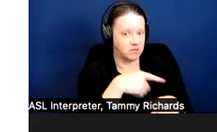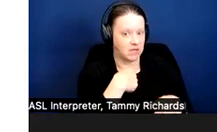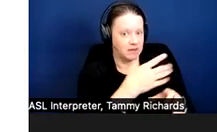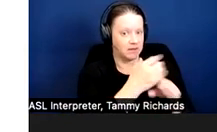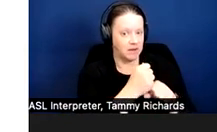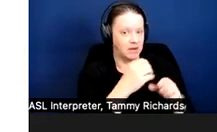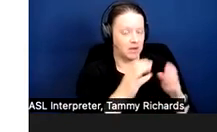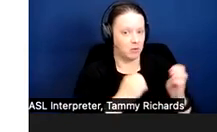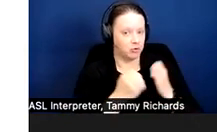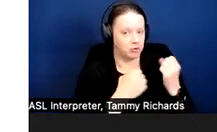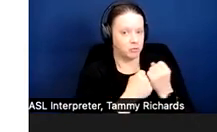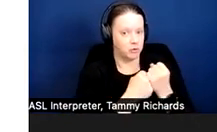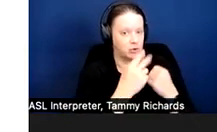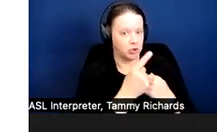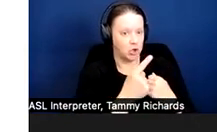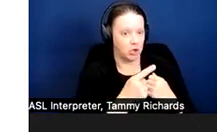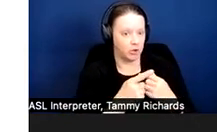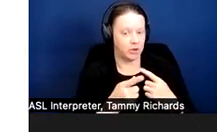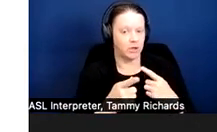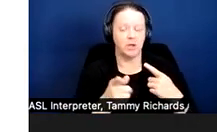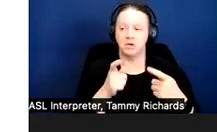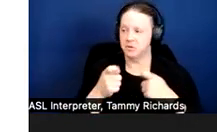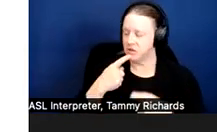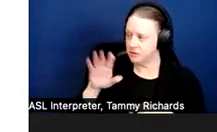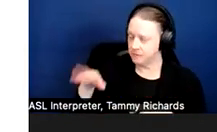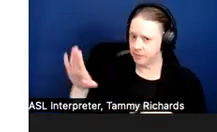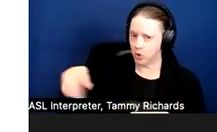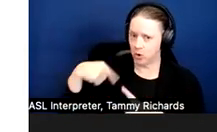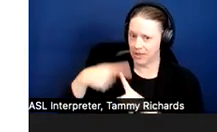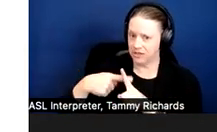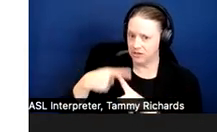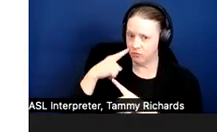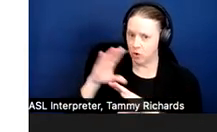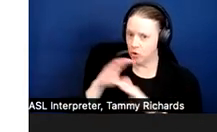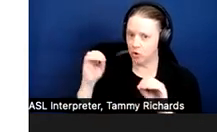support dog. Management tells Taylor that her lease is for a no-pet rental.